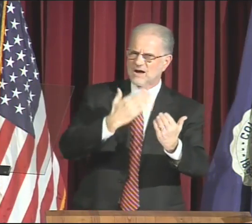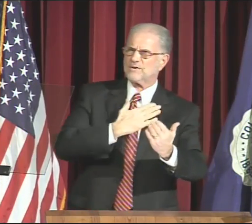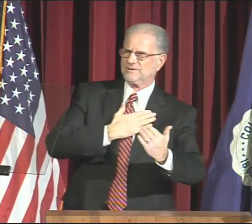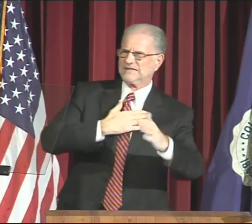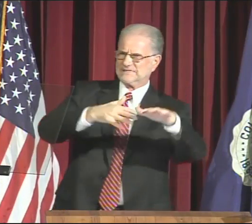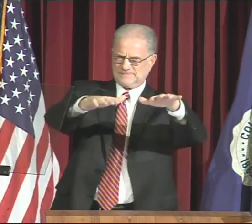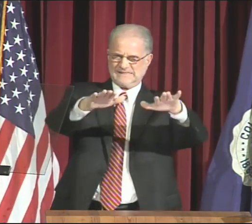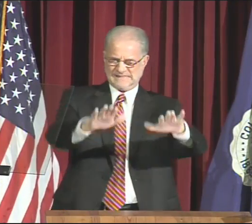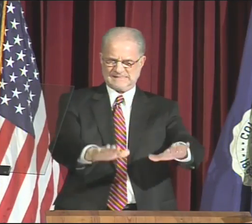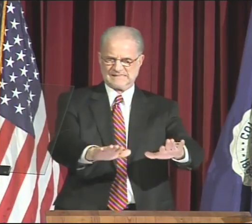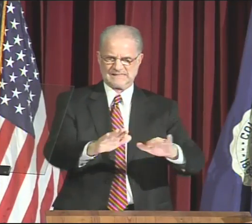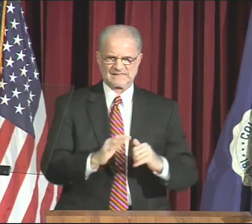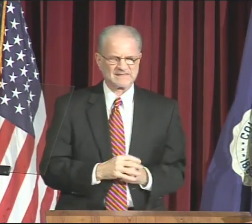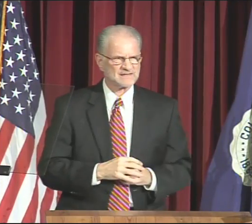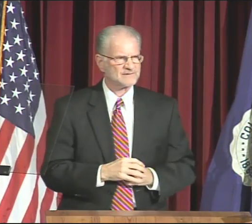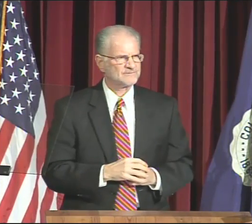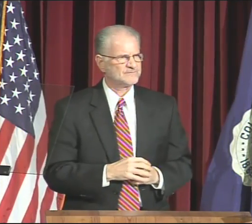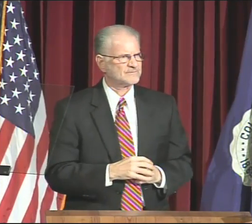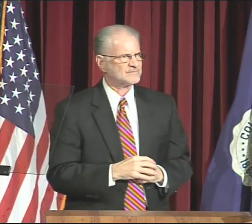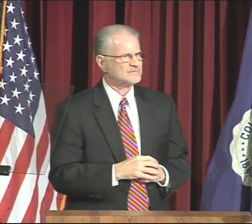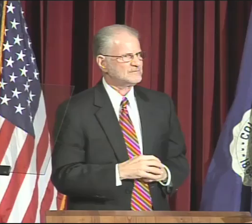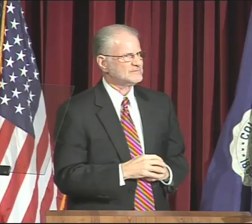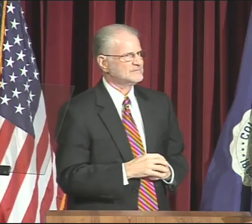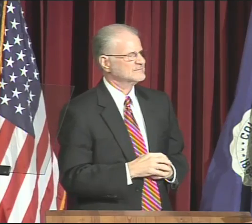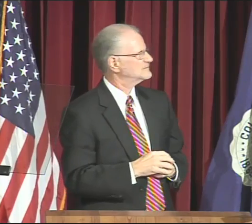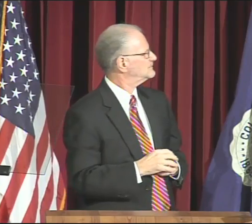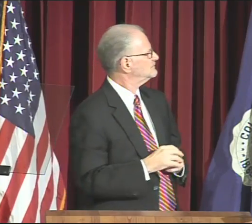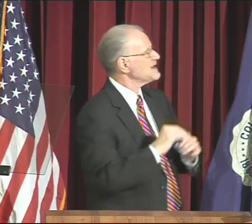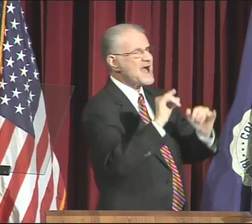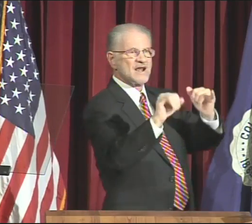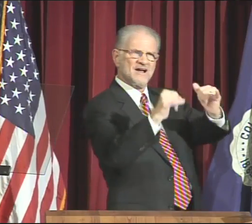Thank you, please be seated.